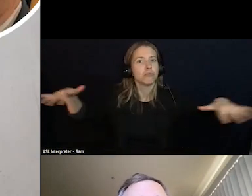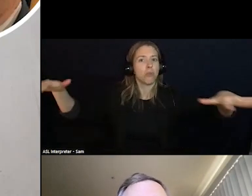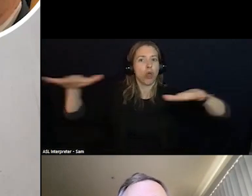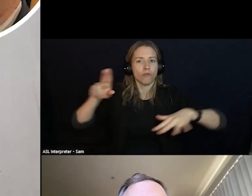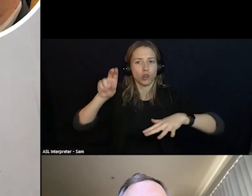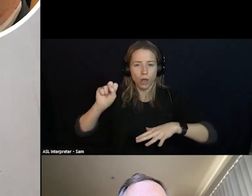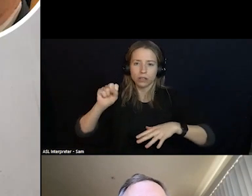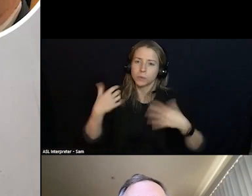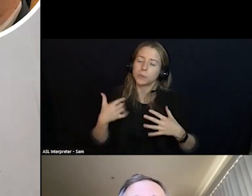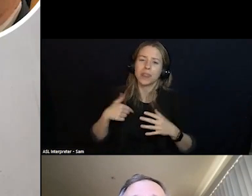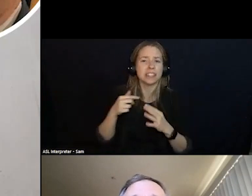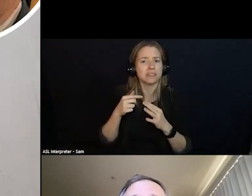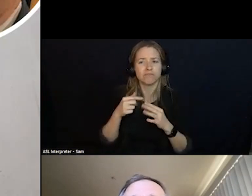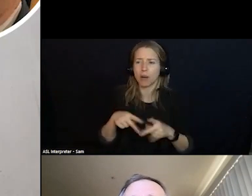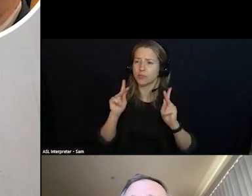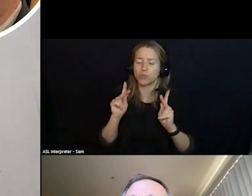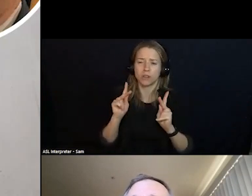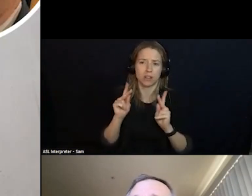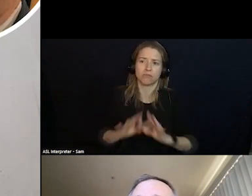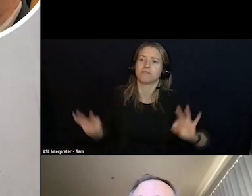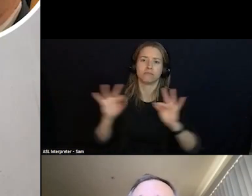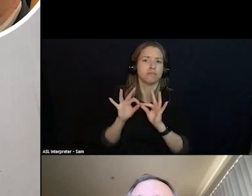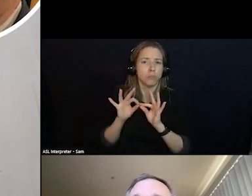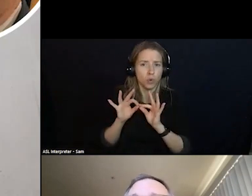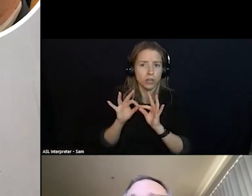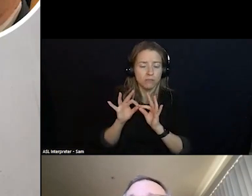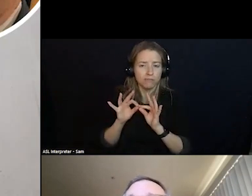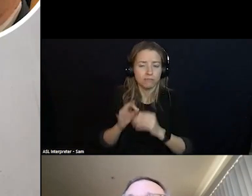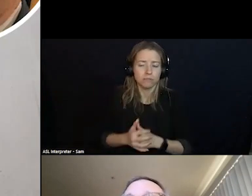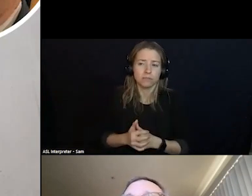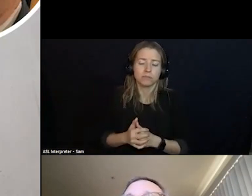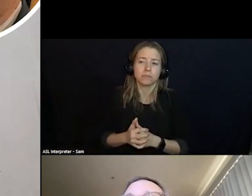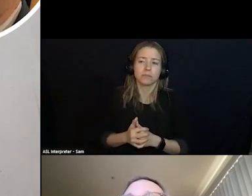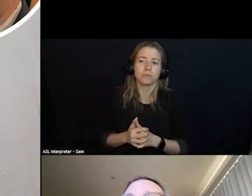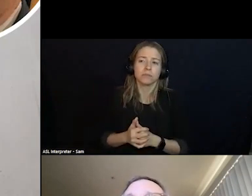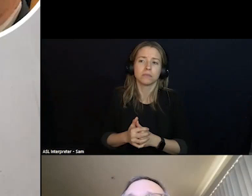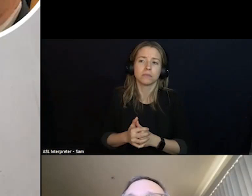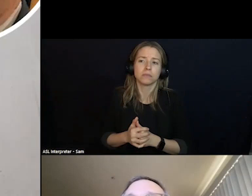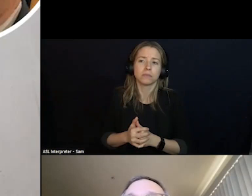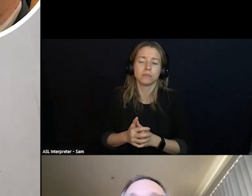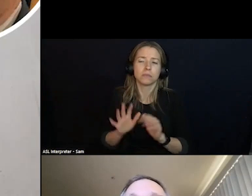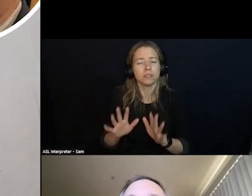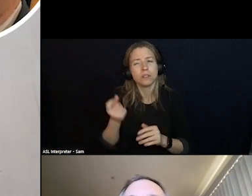TIME TO DO THIS AND THE OPPORTUNITY AND IMPORTANCE OF IT ARE DIFFICULT TO OVERSTATE.